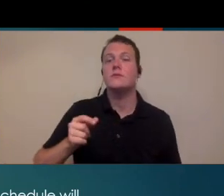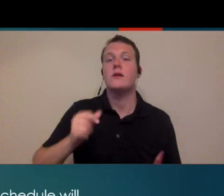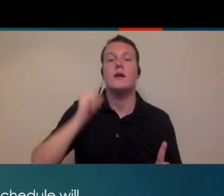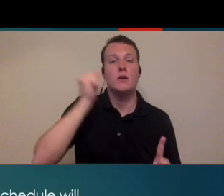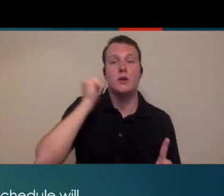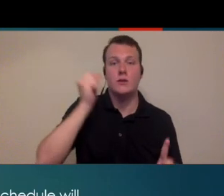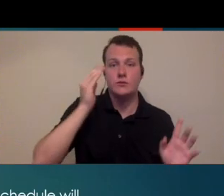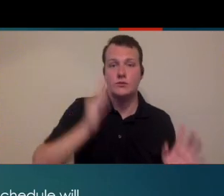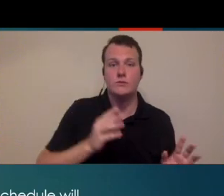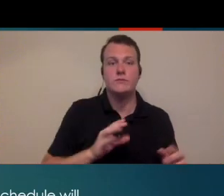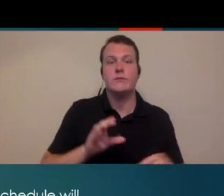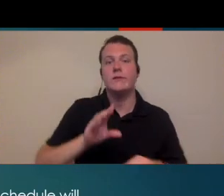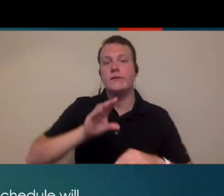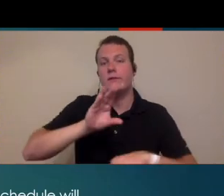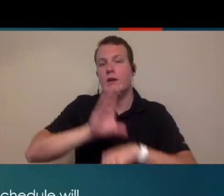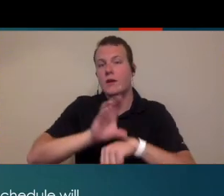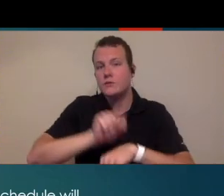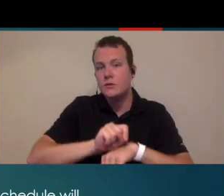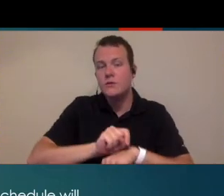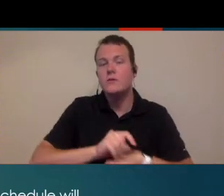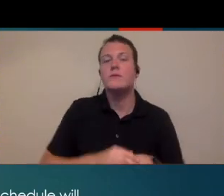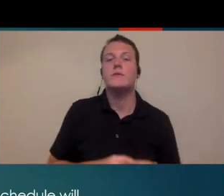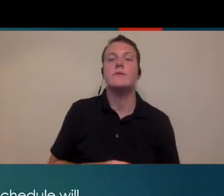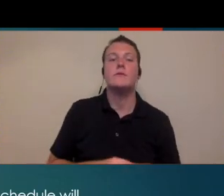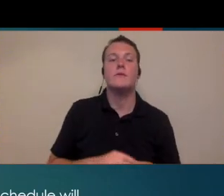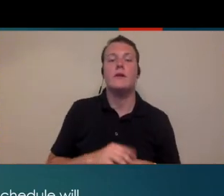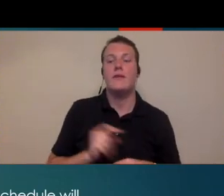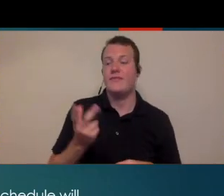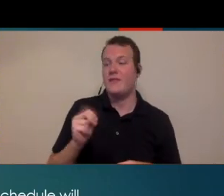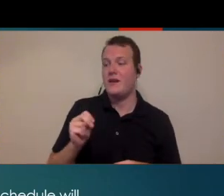the audiologist is maybe doing the consult, and then they'll take over after